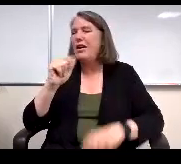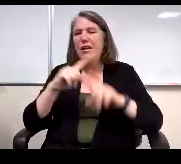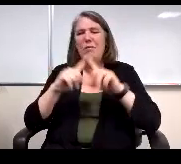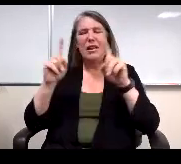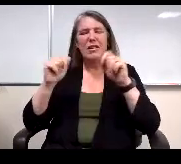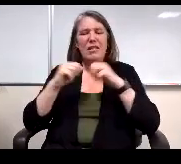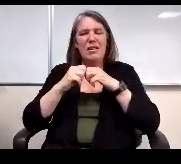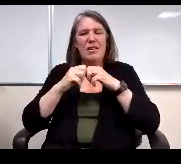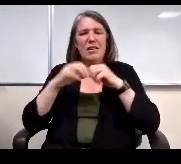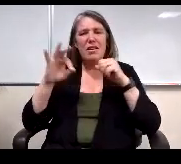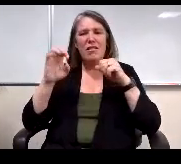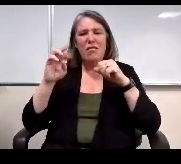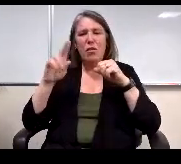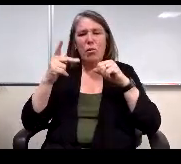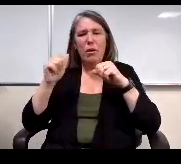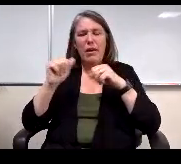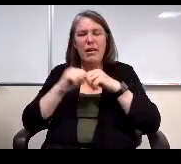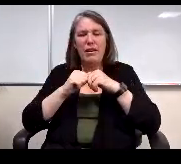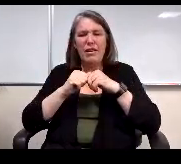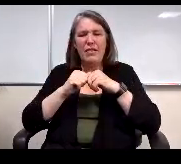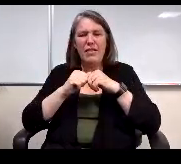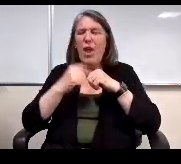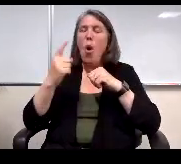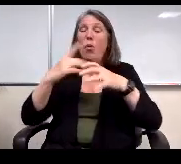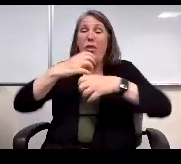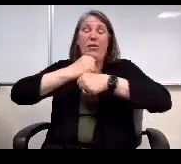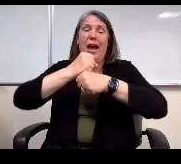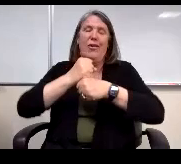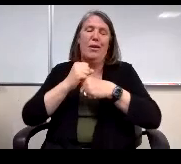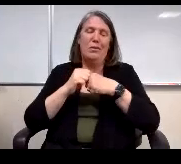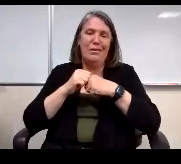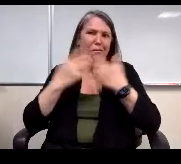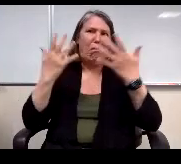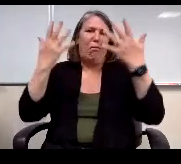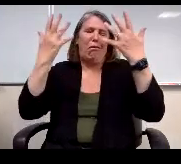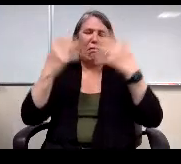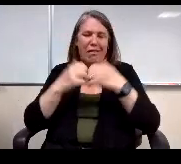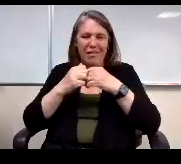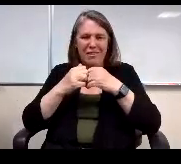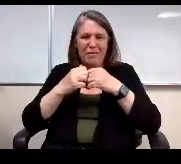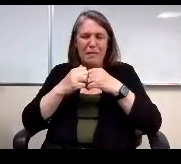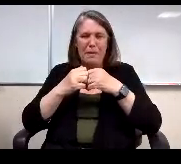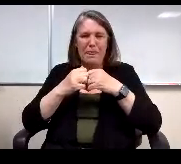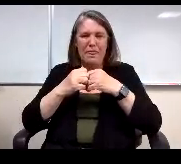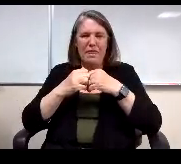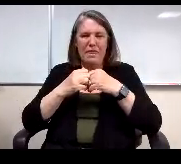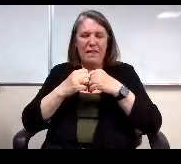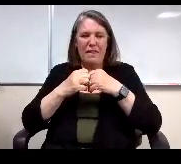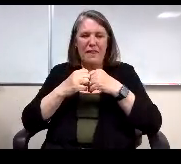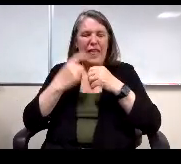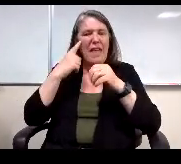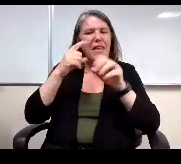One of those is one of those, yeah? I think it would be a self identification,